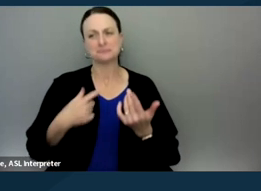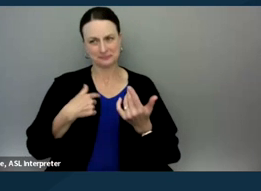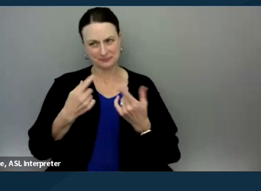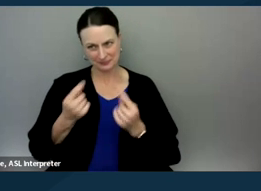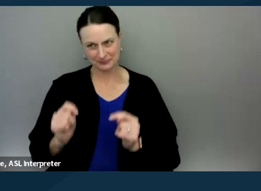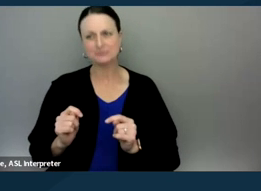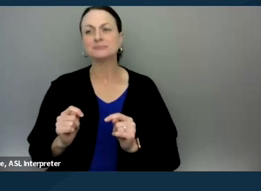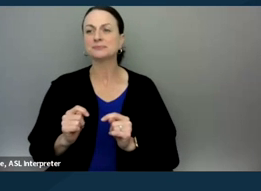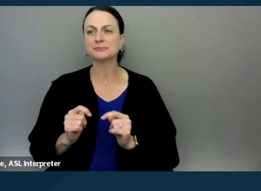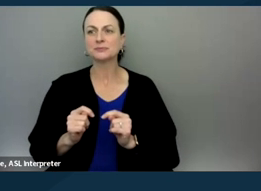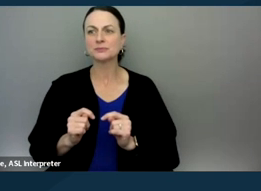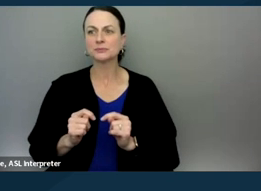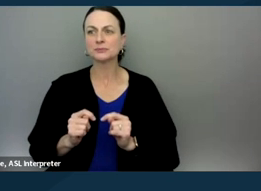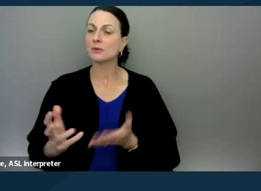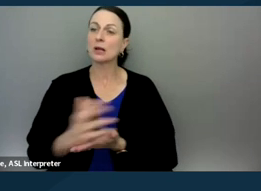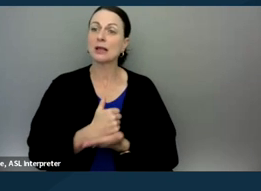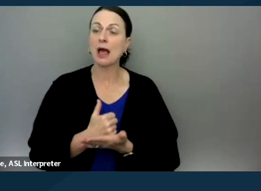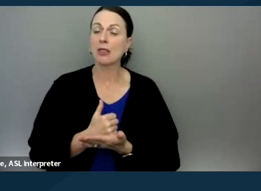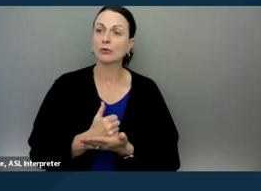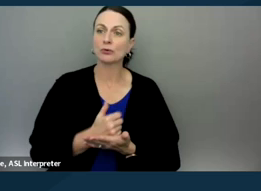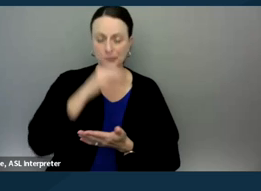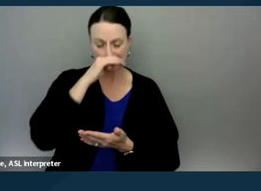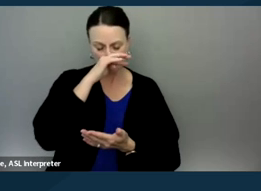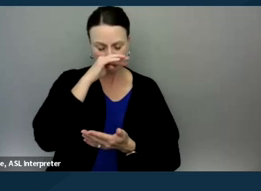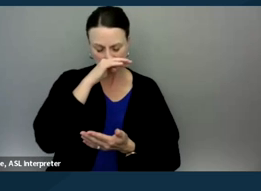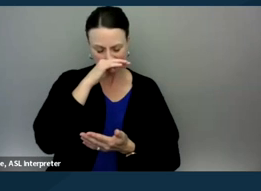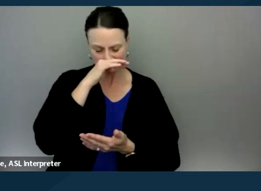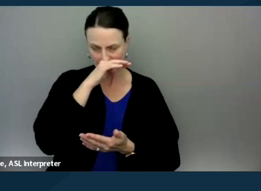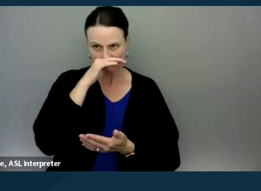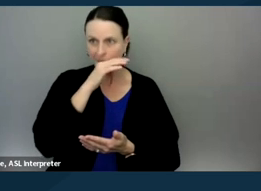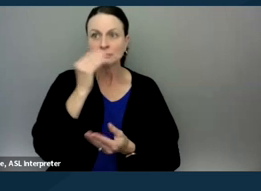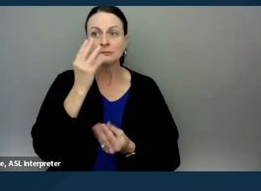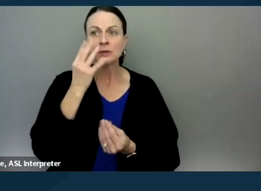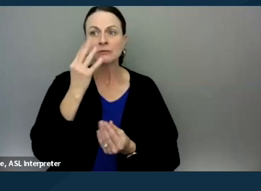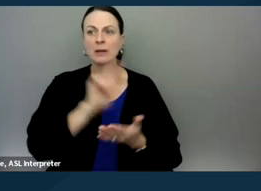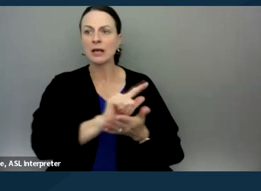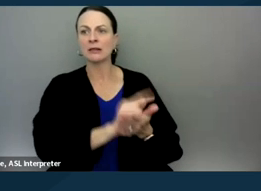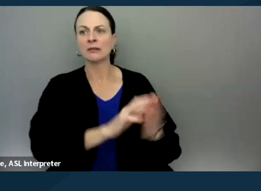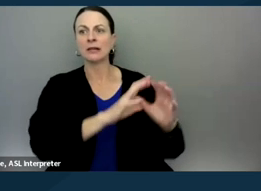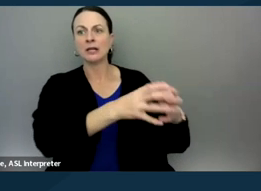to gather up the information and the attorney, the legal team helped us come up with